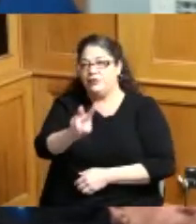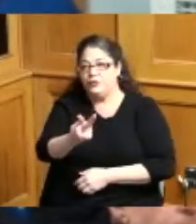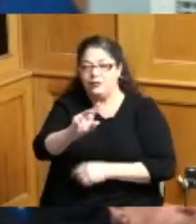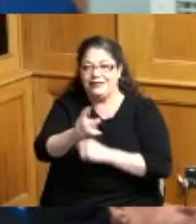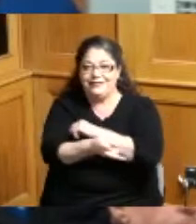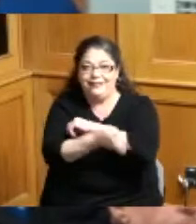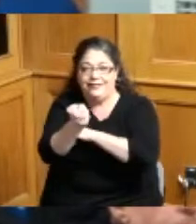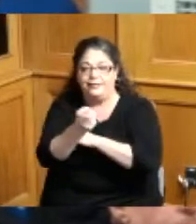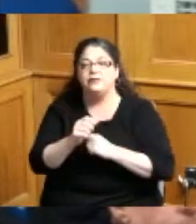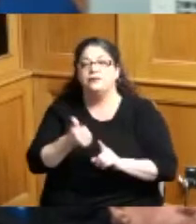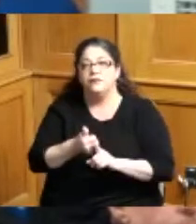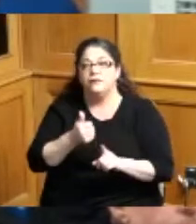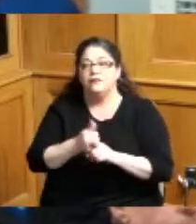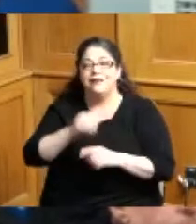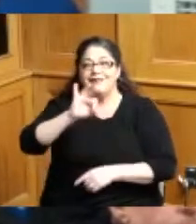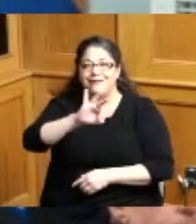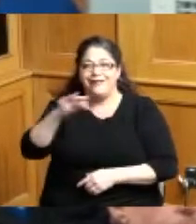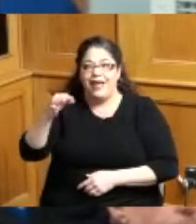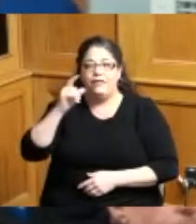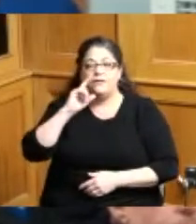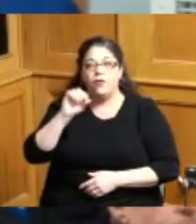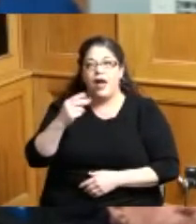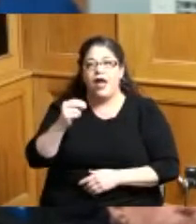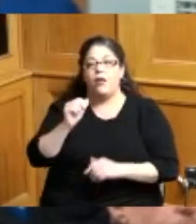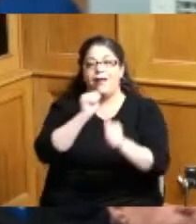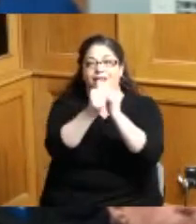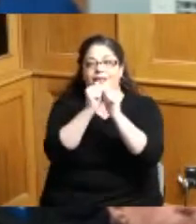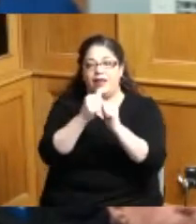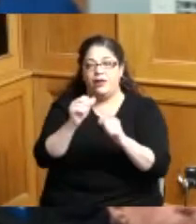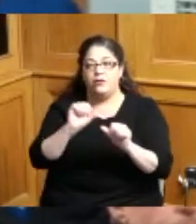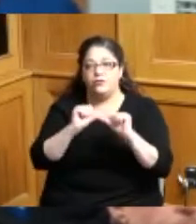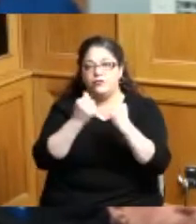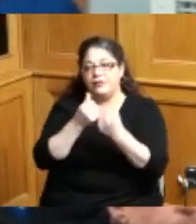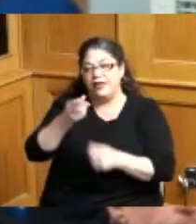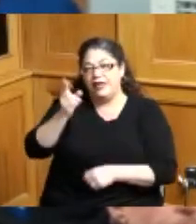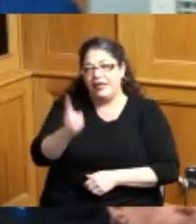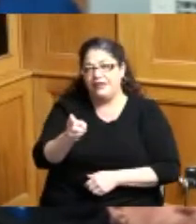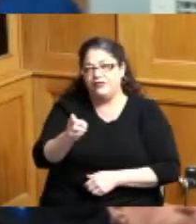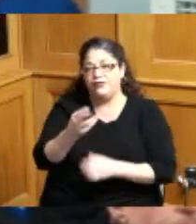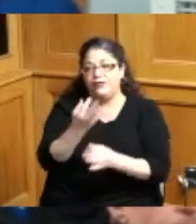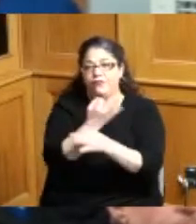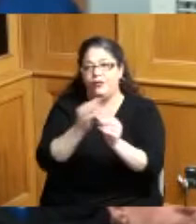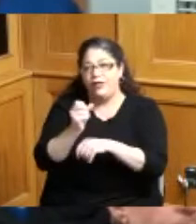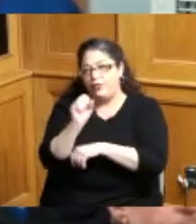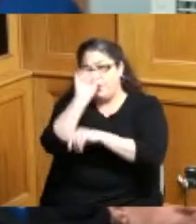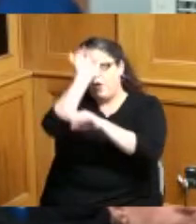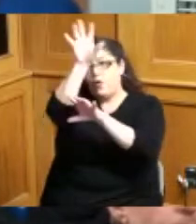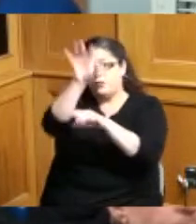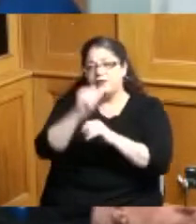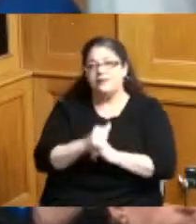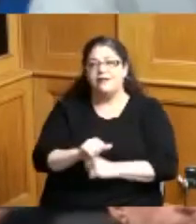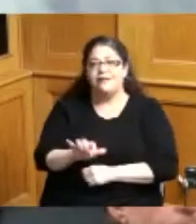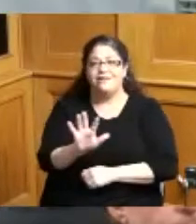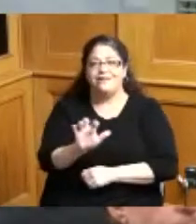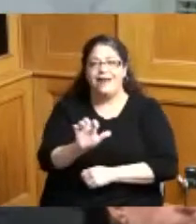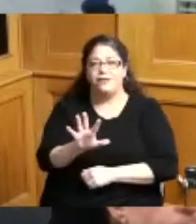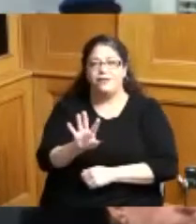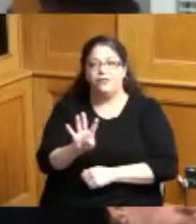ninth in Ohio High School Athletic Association history in free throws made which is at 540. in